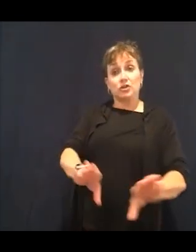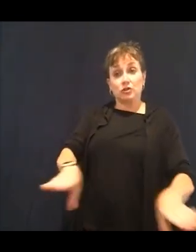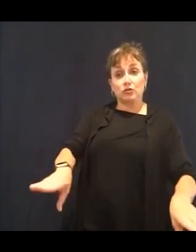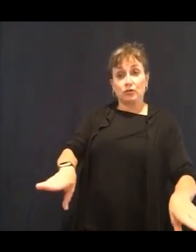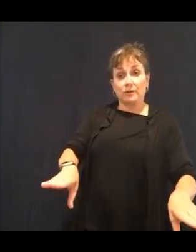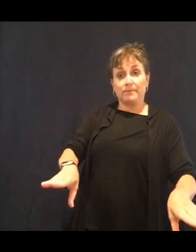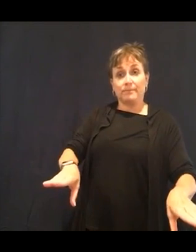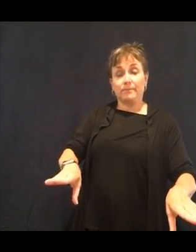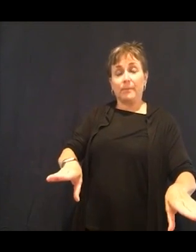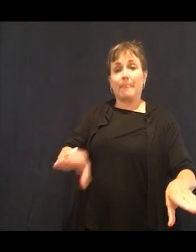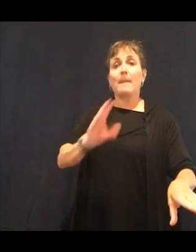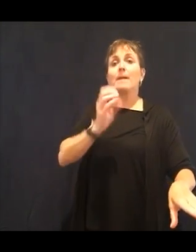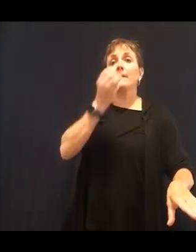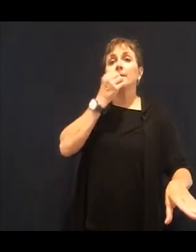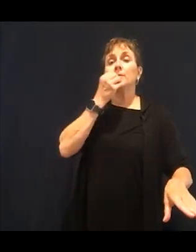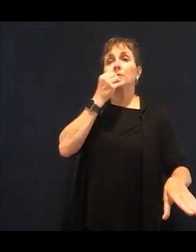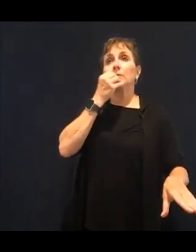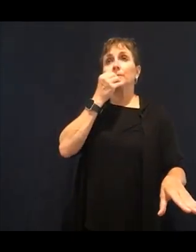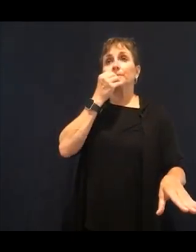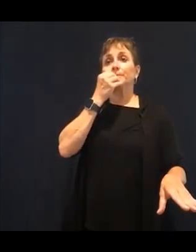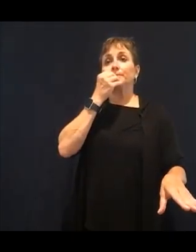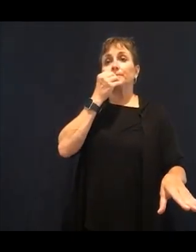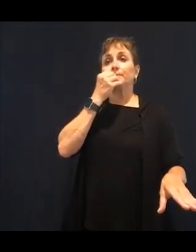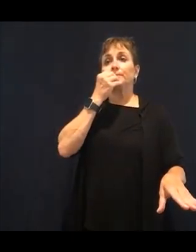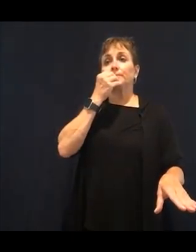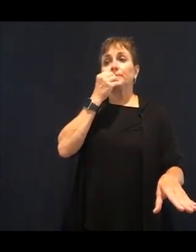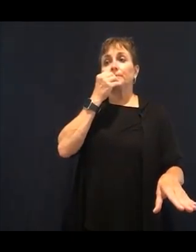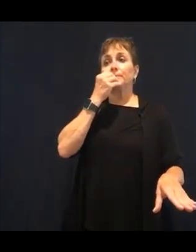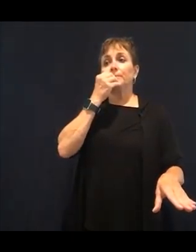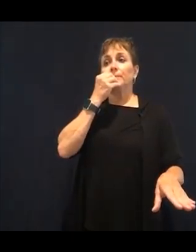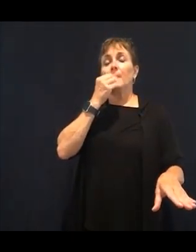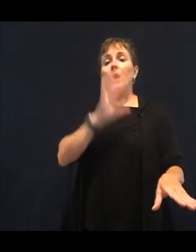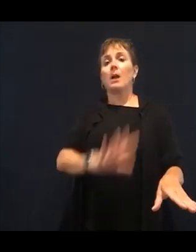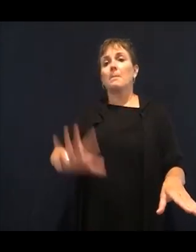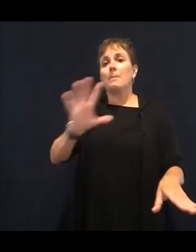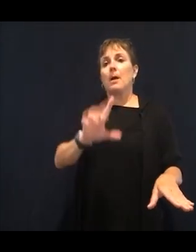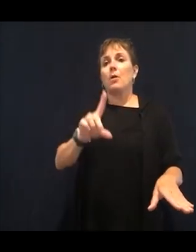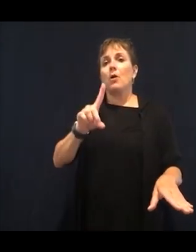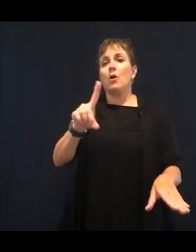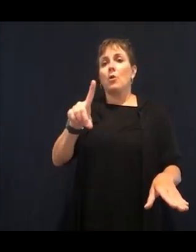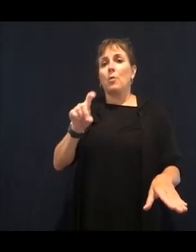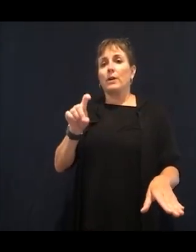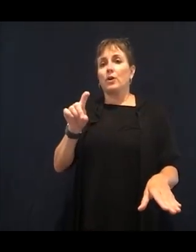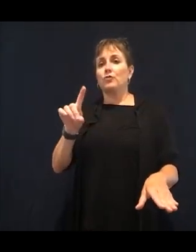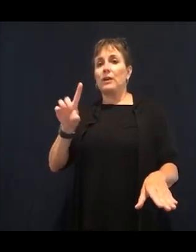pounds of sugar in a year's period of time from the foods that are out there that we use